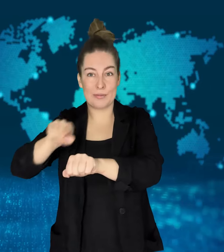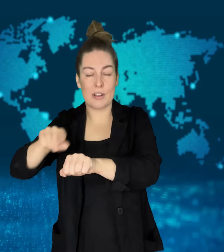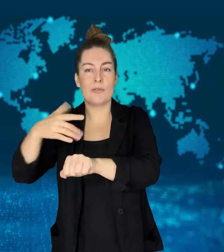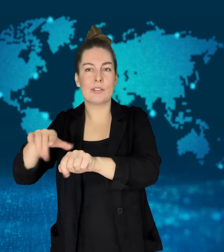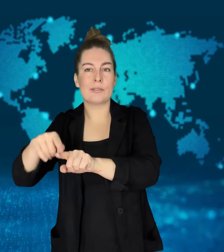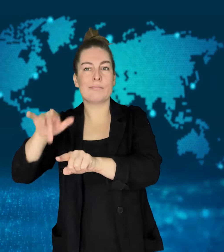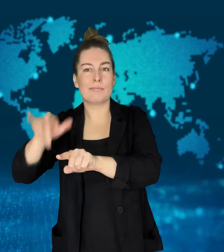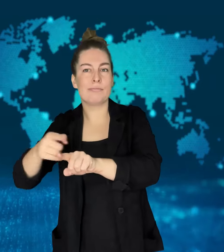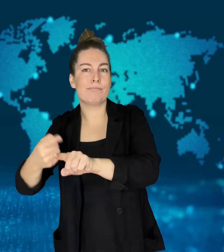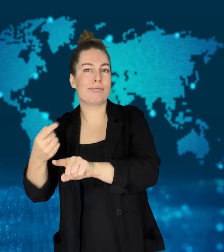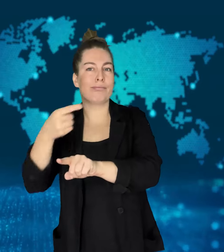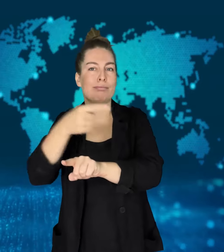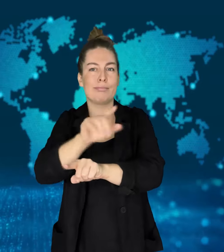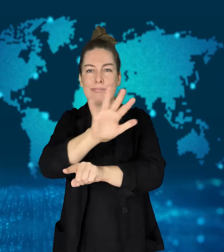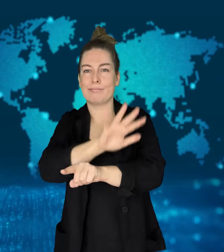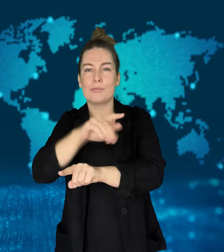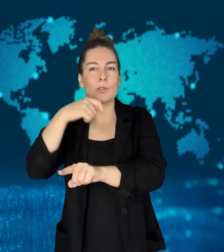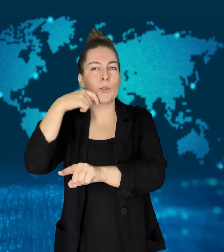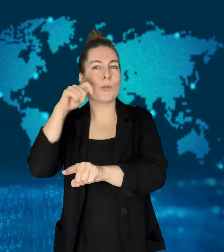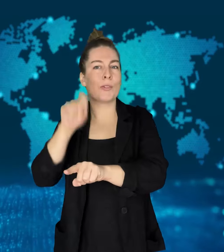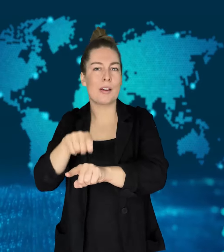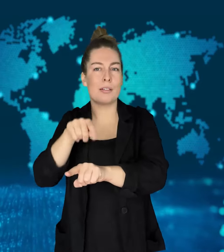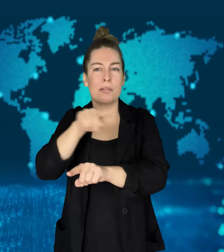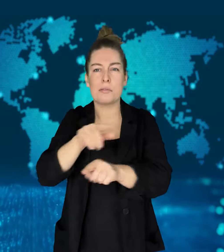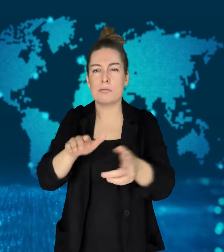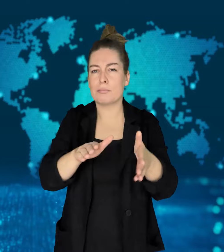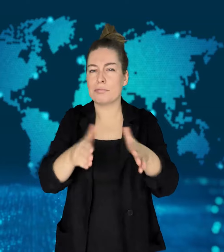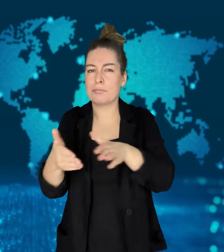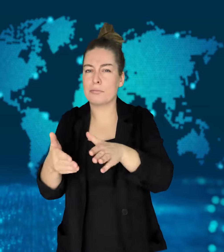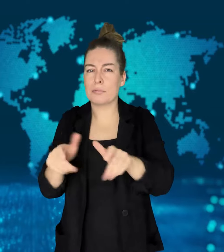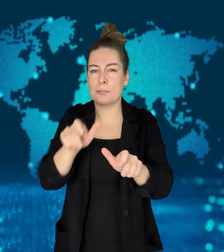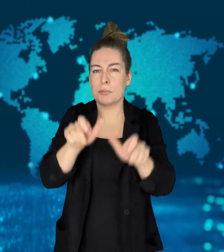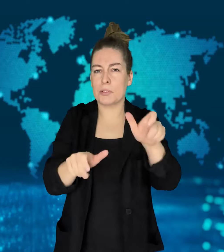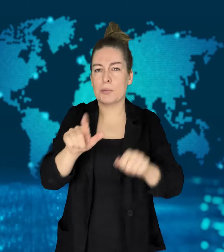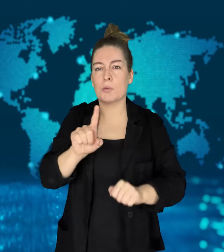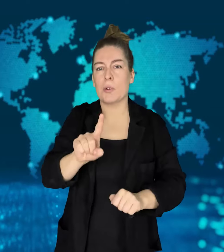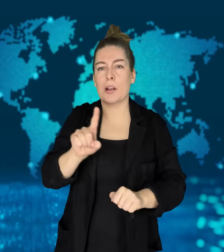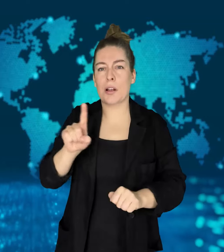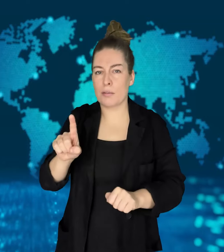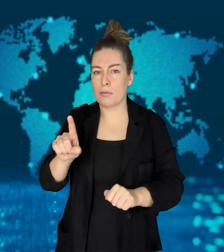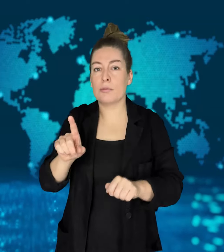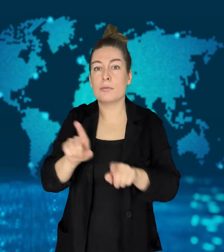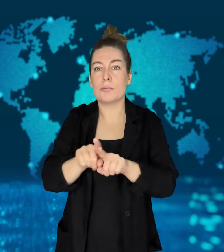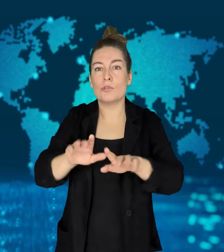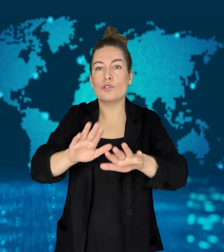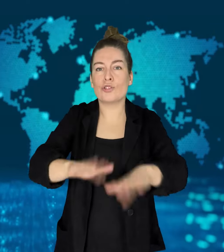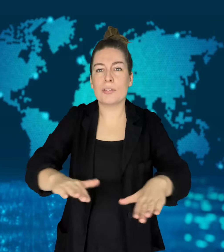Ukraine accused Russia of intentionally hitting civilians.